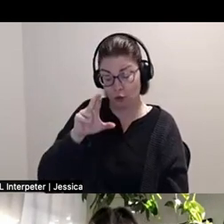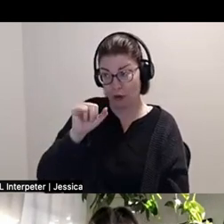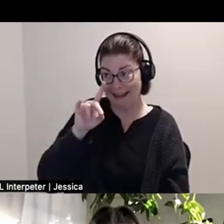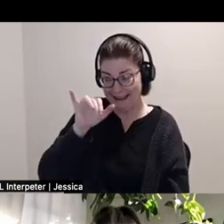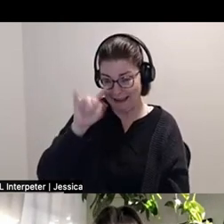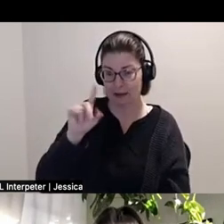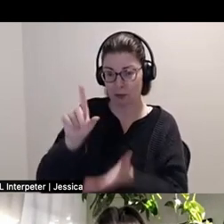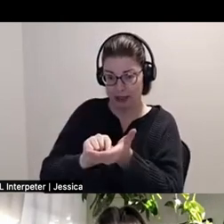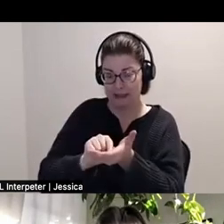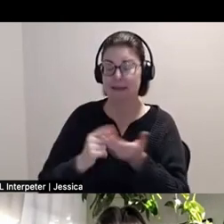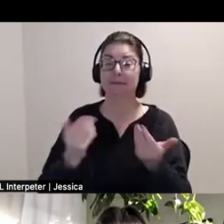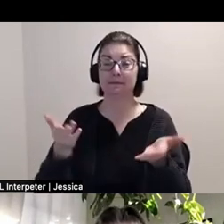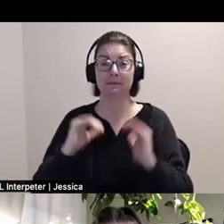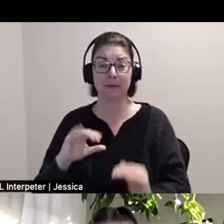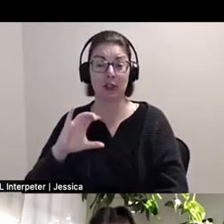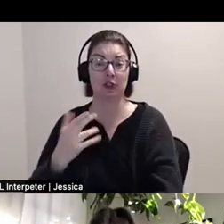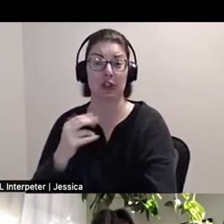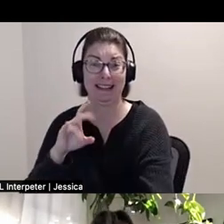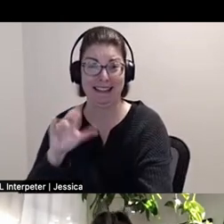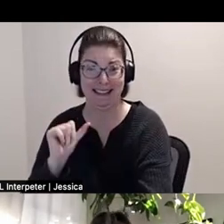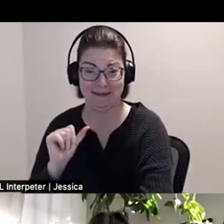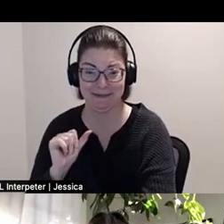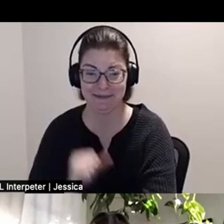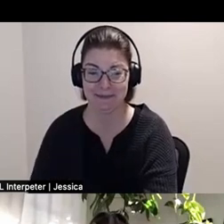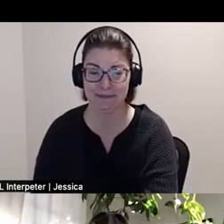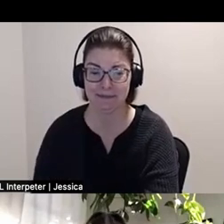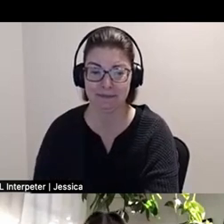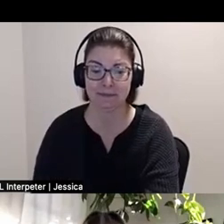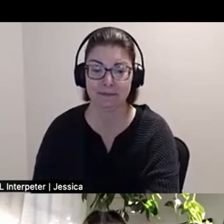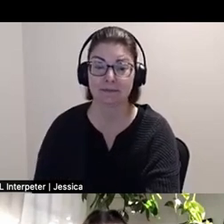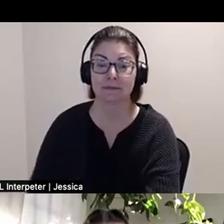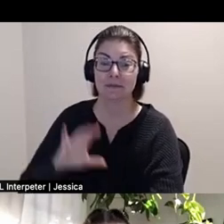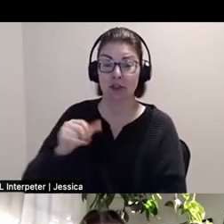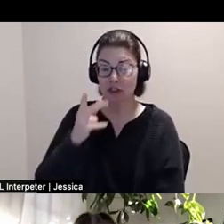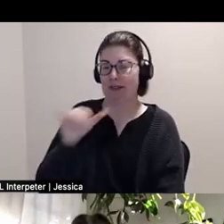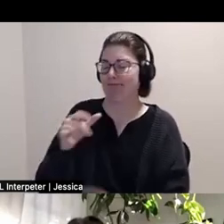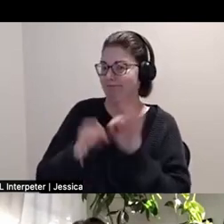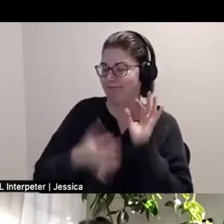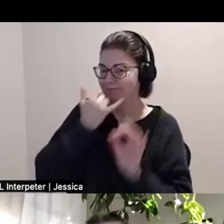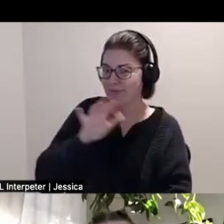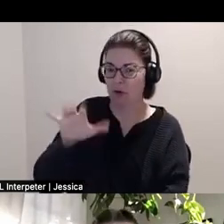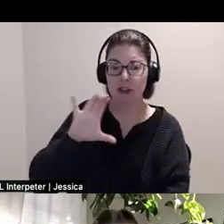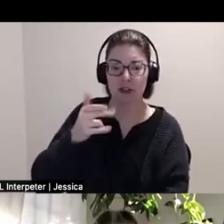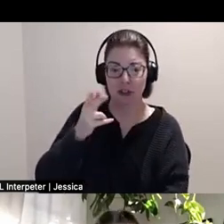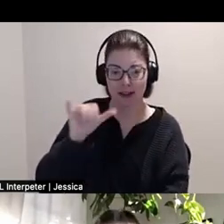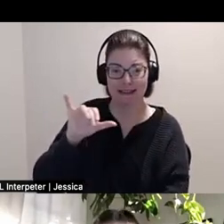Next up is Chelsey. So, Chelsey Campbell is a queer crip artist, educator, and cultural worker.